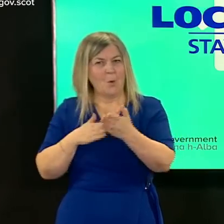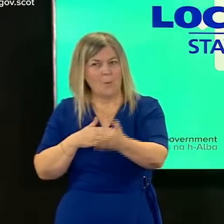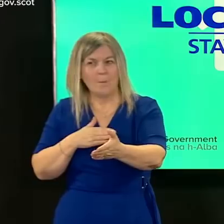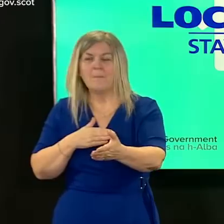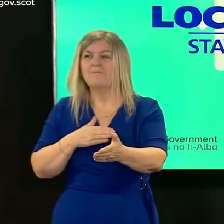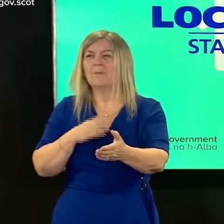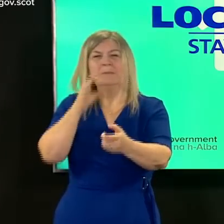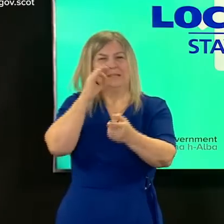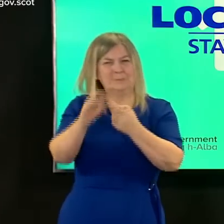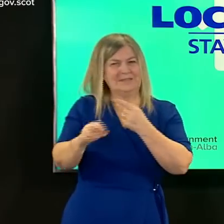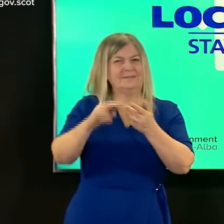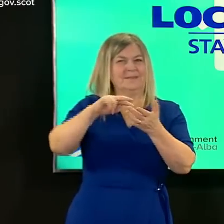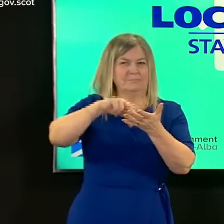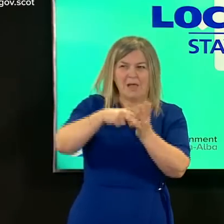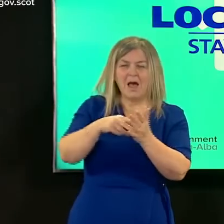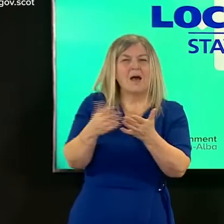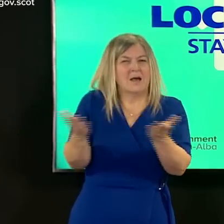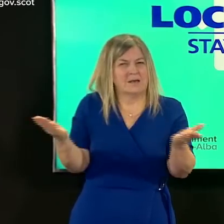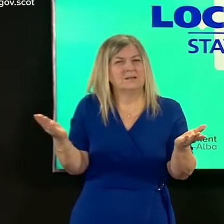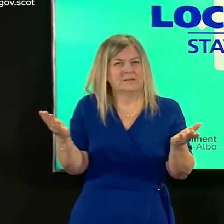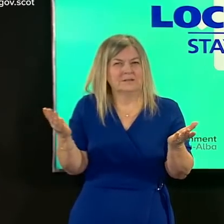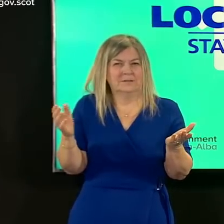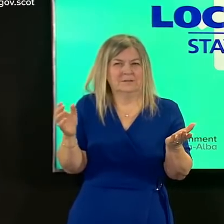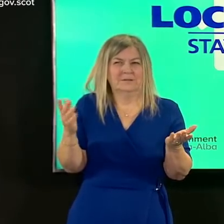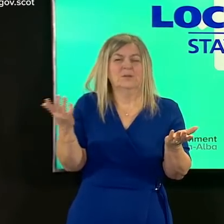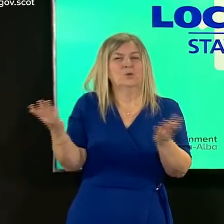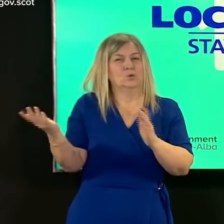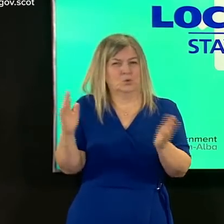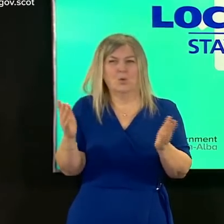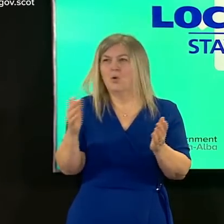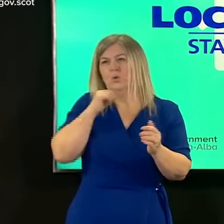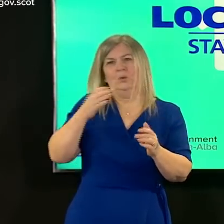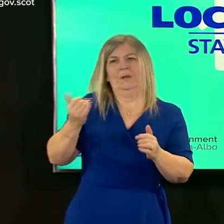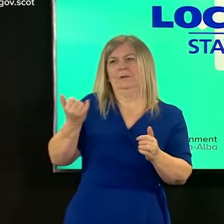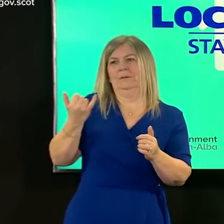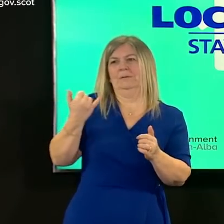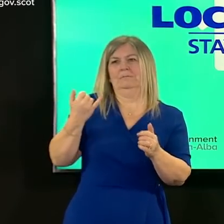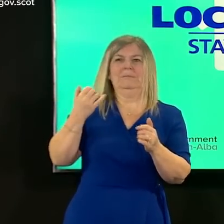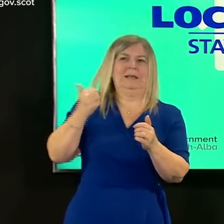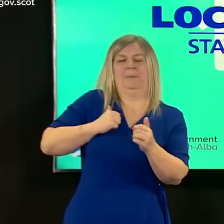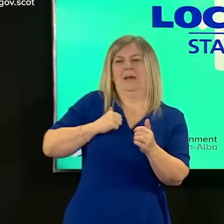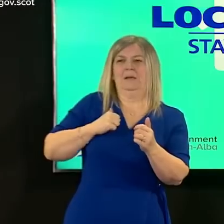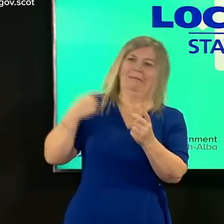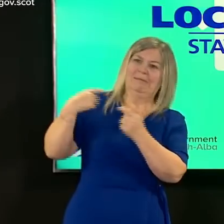home in the physical building of their home in order to ensure that testing of visitors